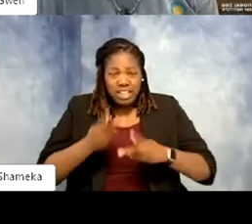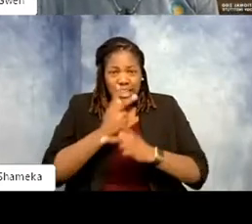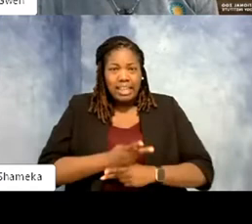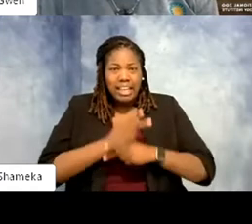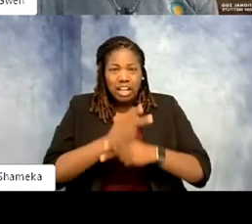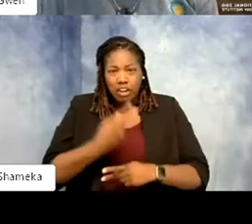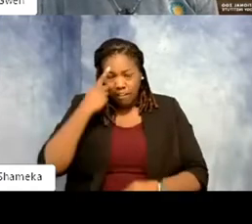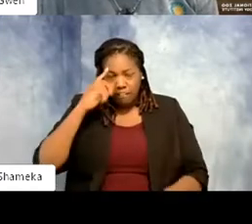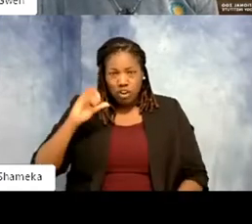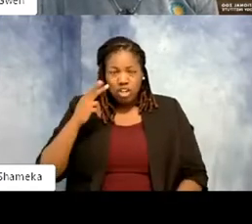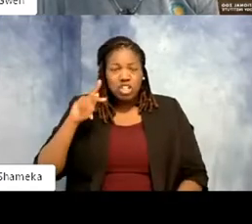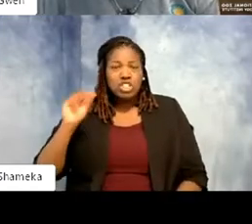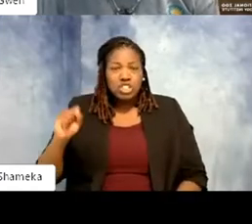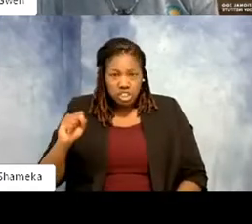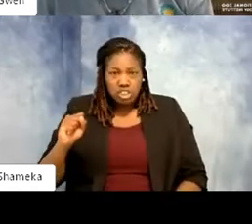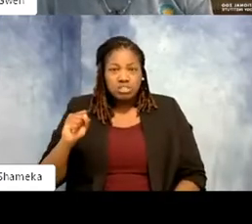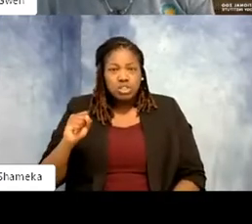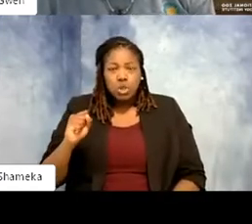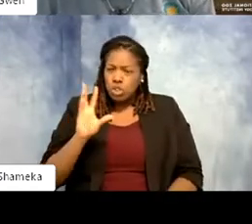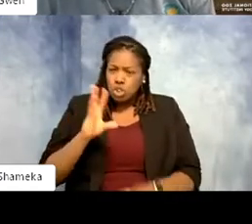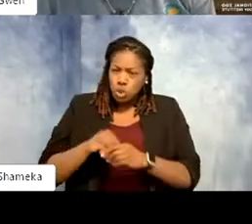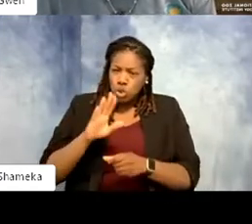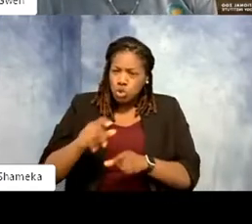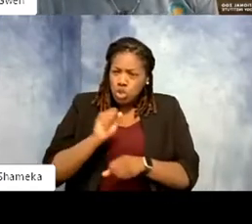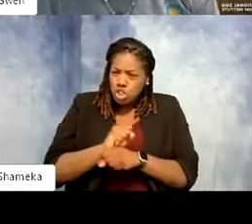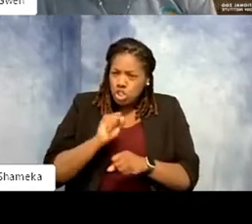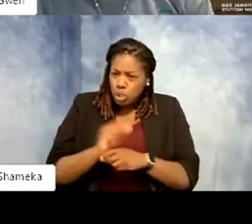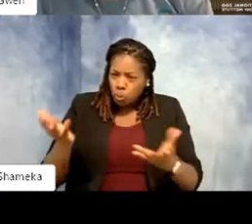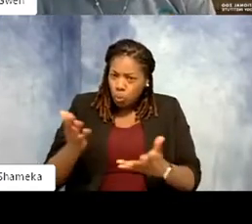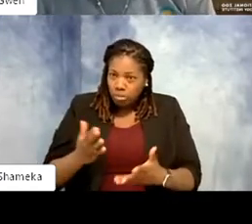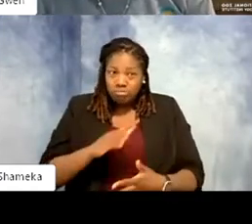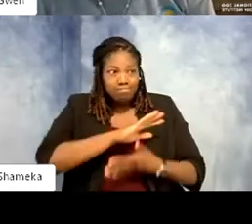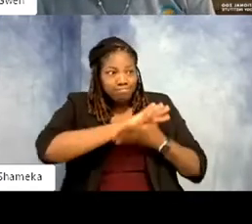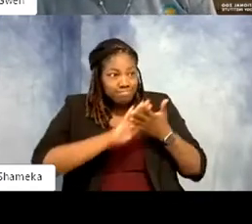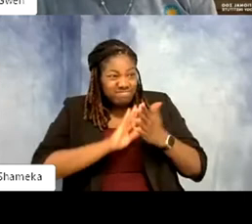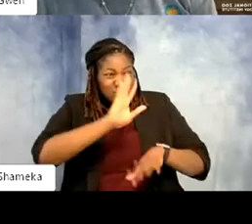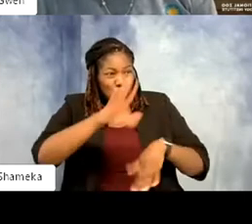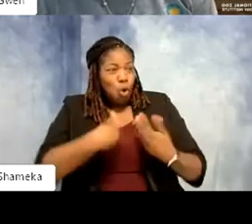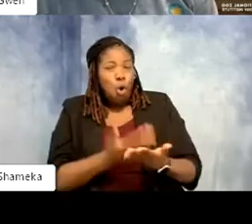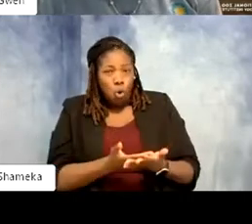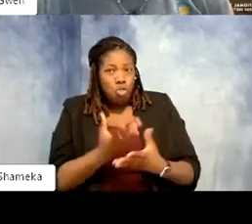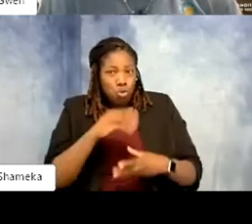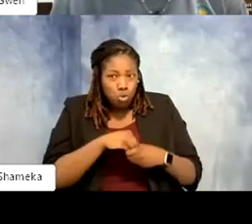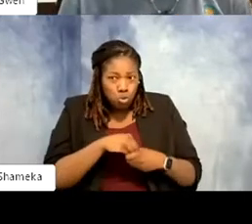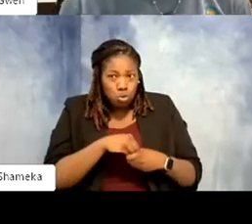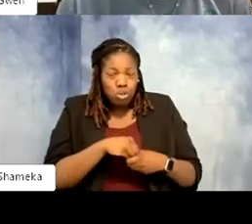Gwen, what goes into being a zookeeper? Gwen: So all of those things plus